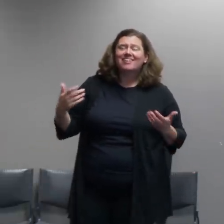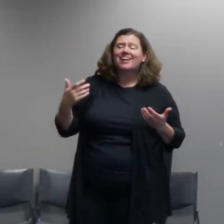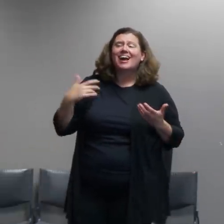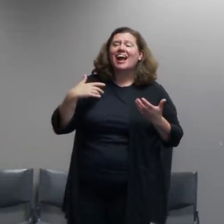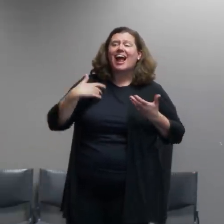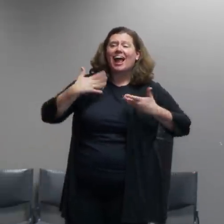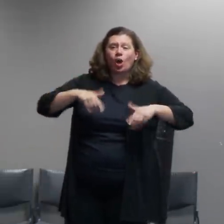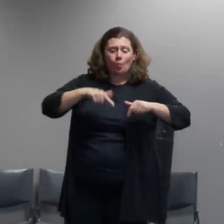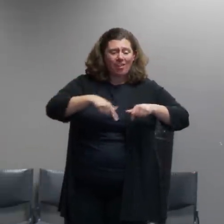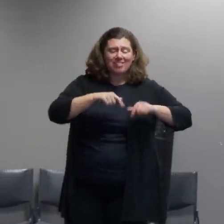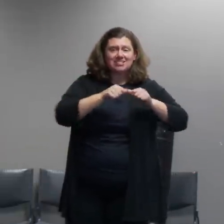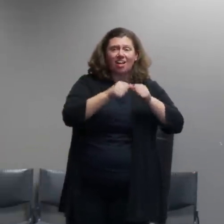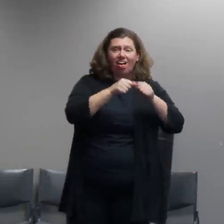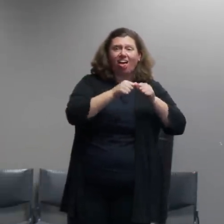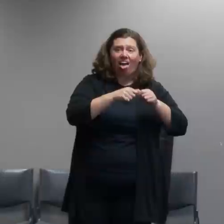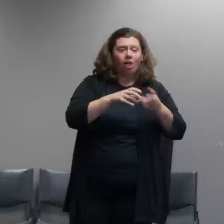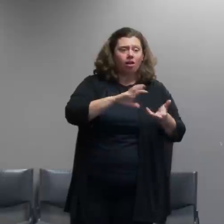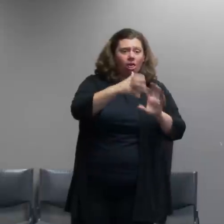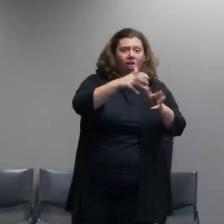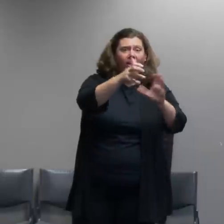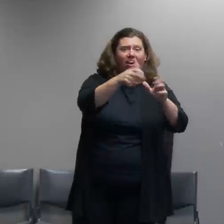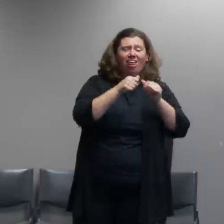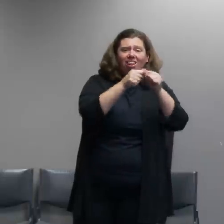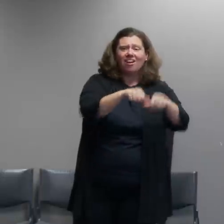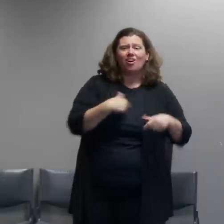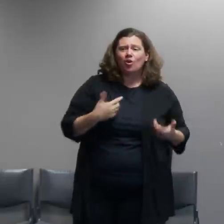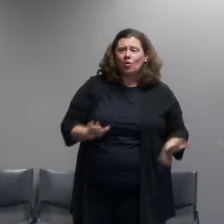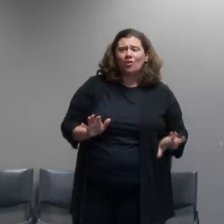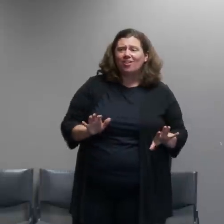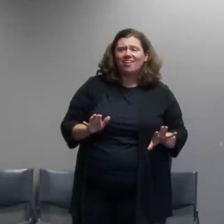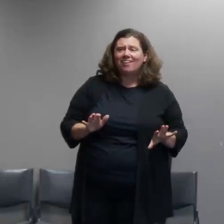activity in downtown portland um you know it's it's the federal